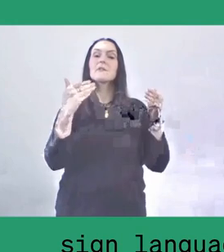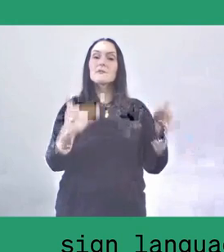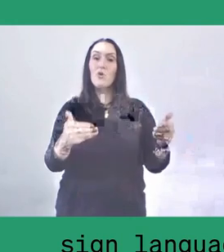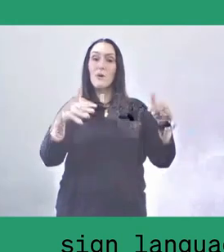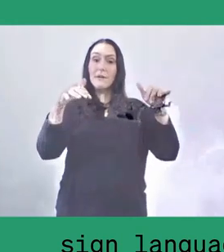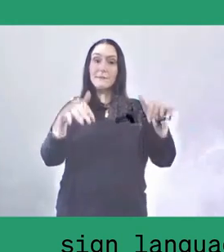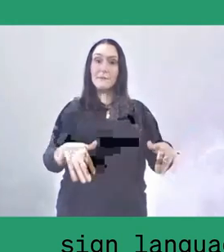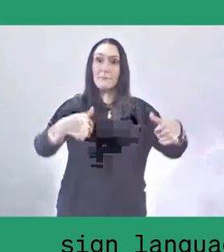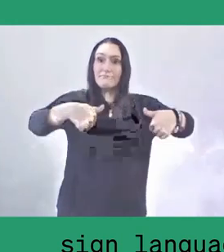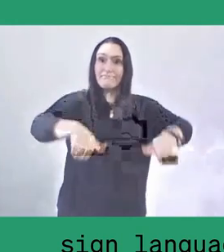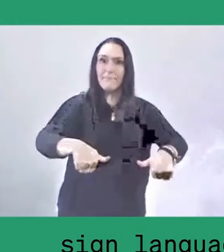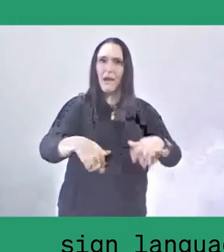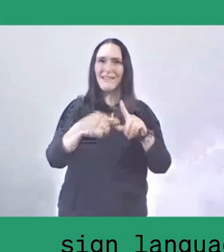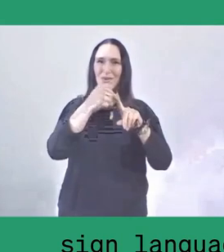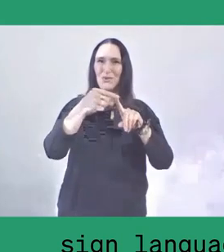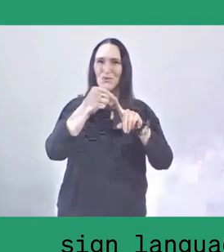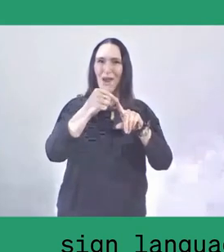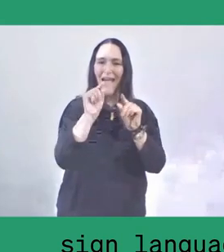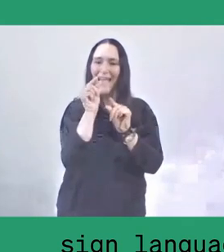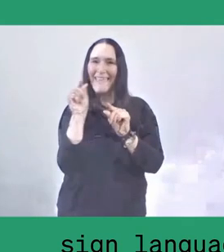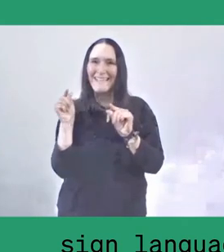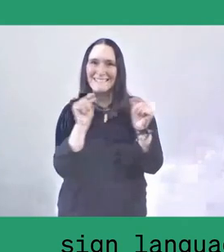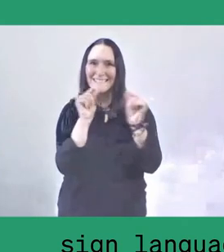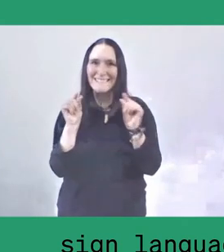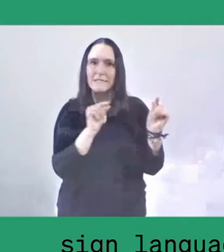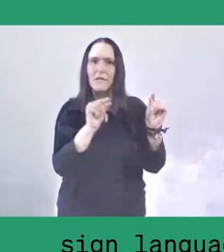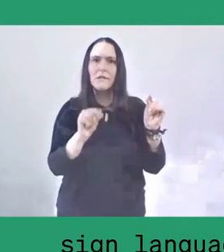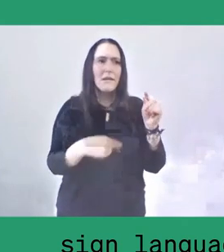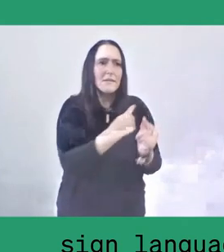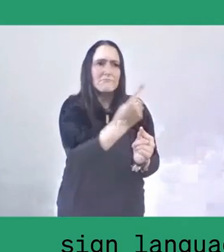all people have the opportunity to work and share the yields.